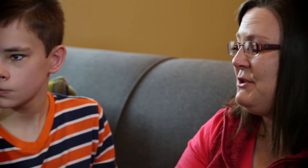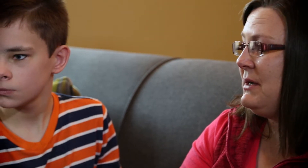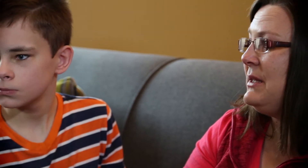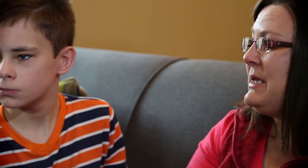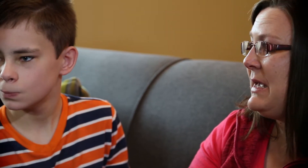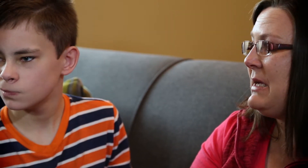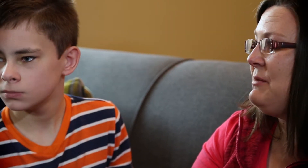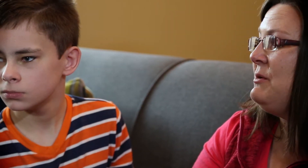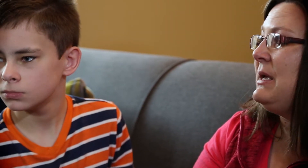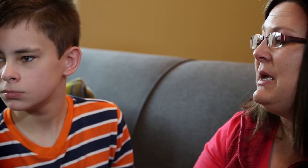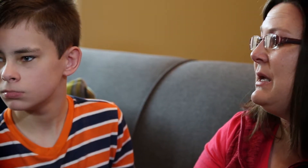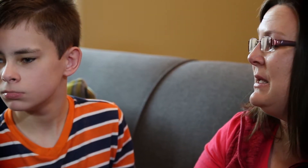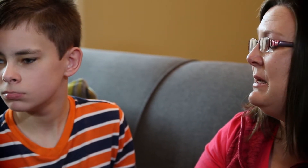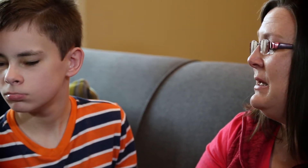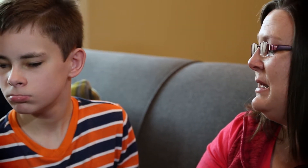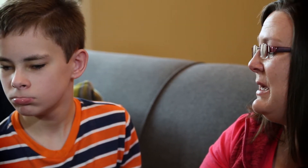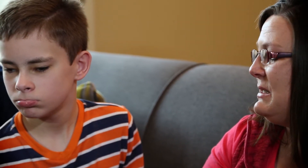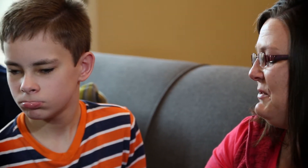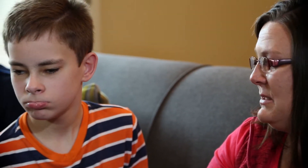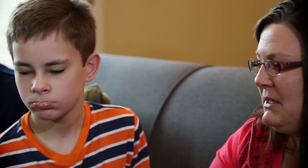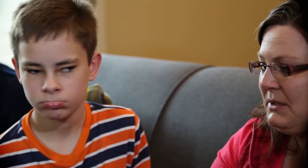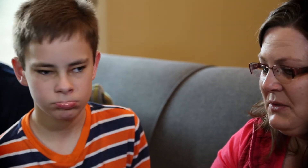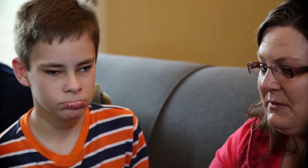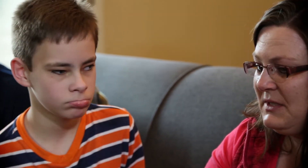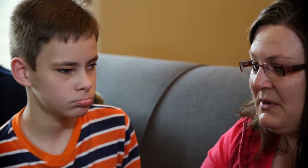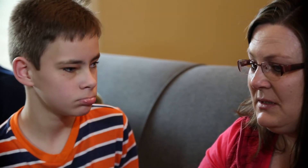that he can communicate, and he has friends. He took two of his friends